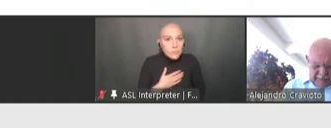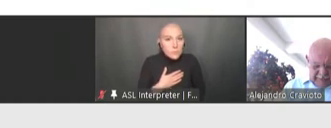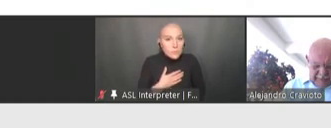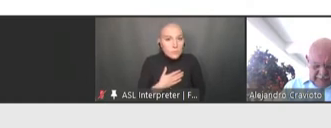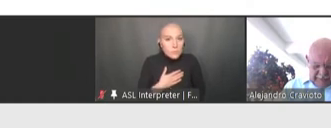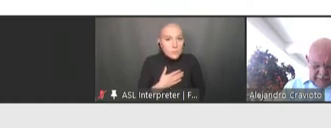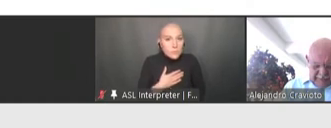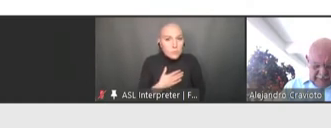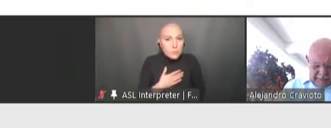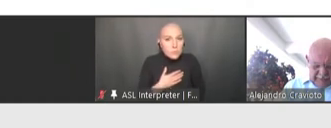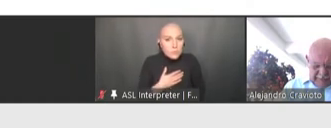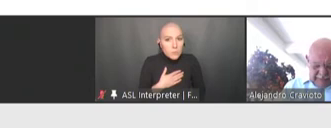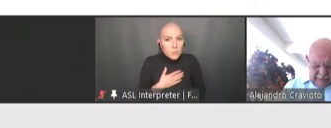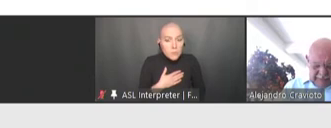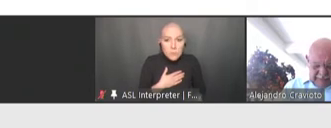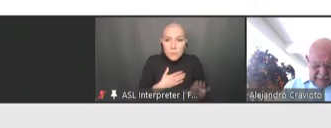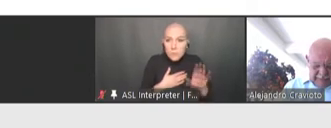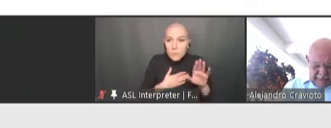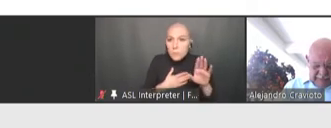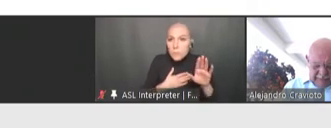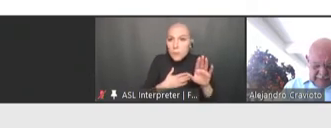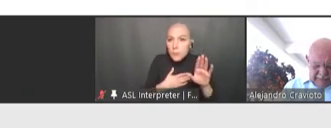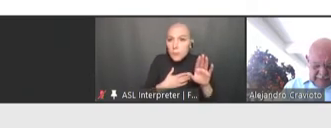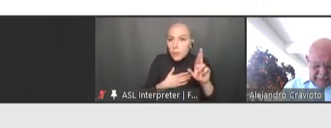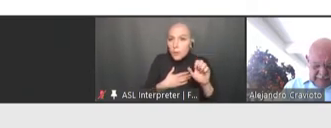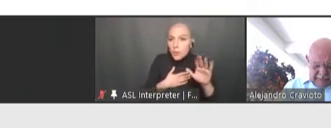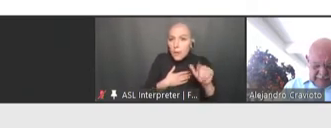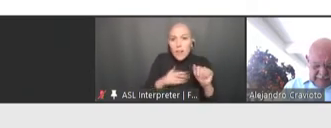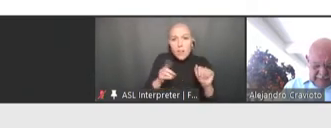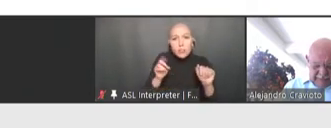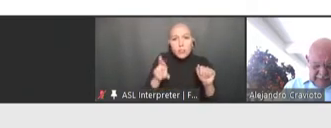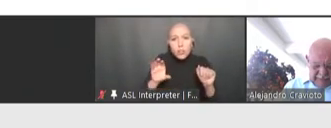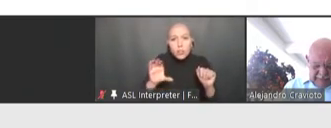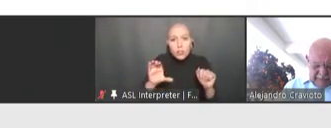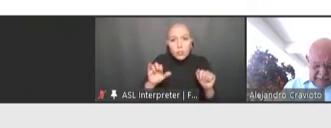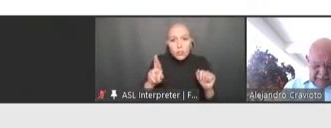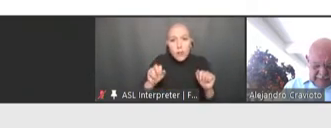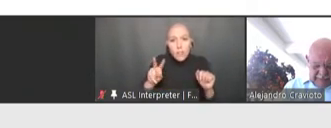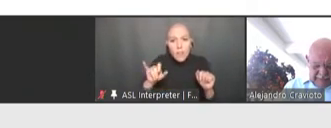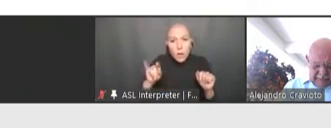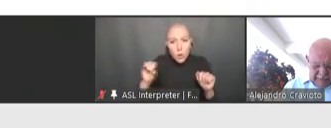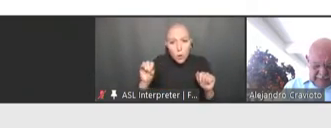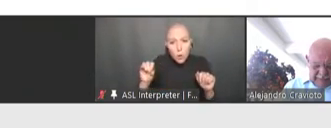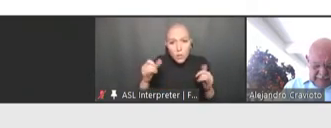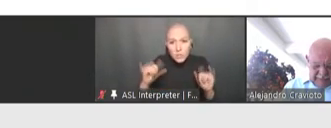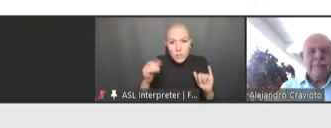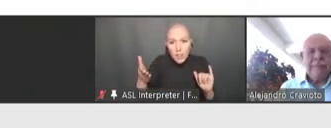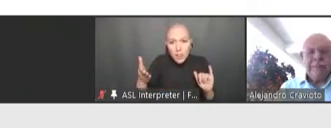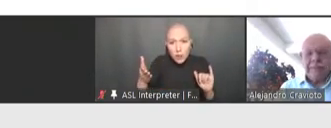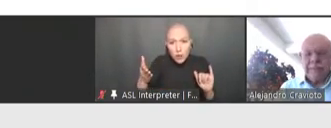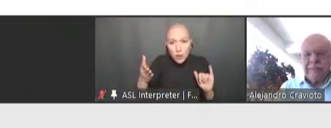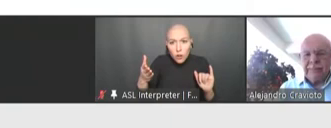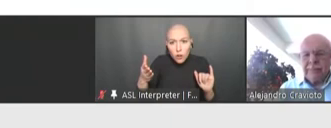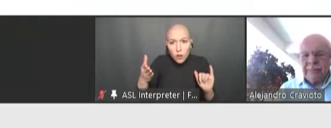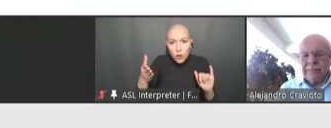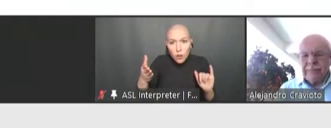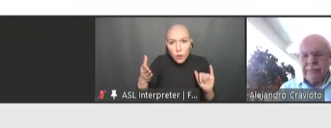are you still there?